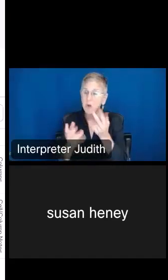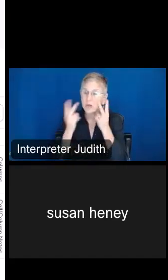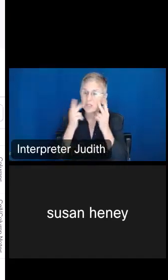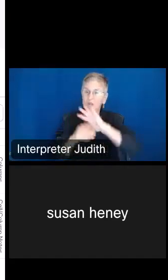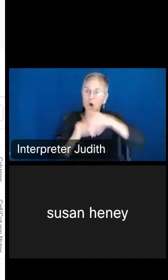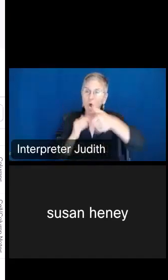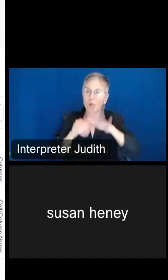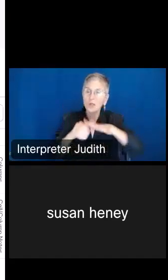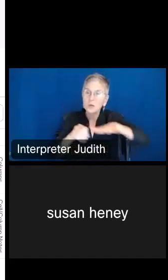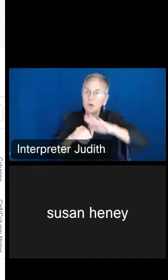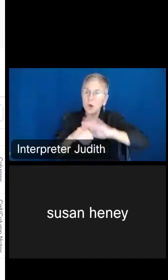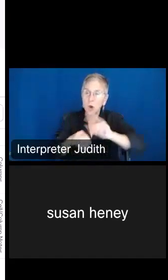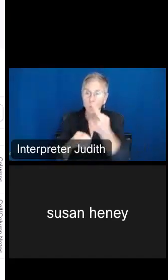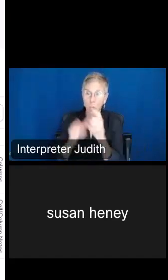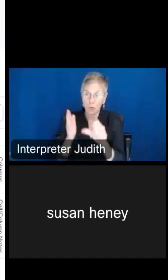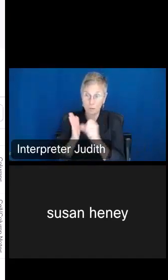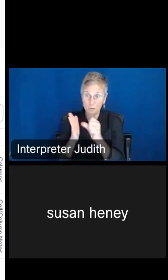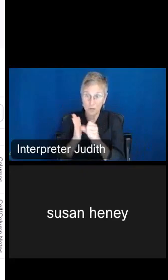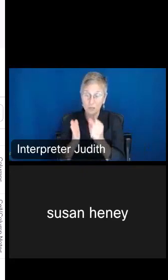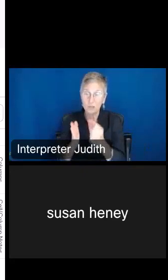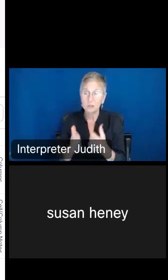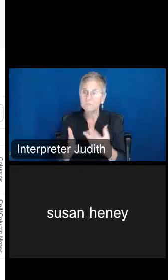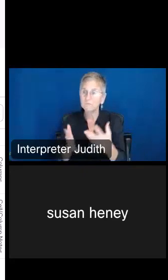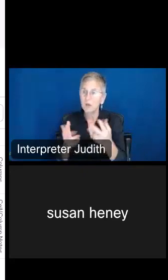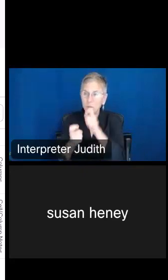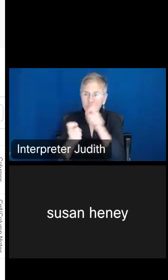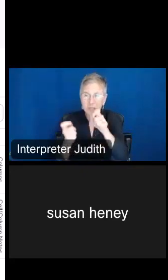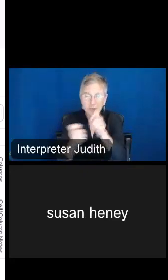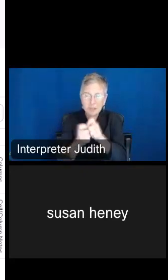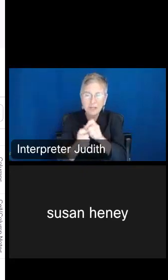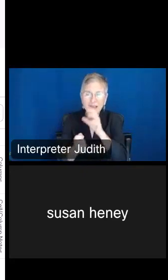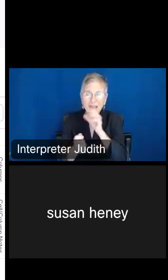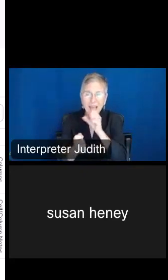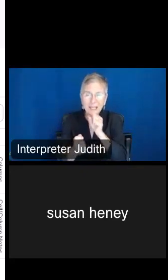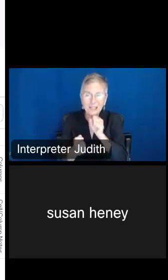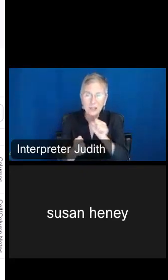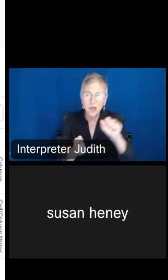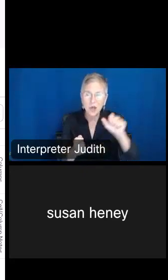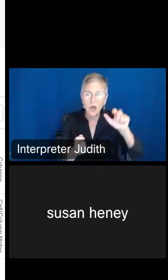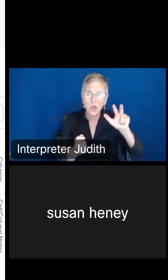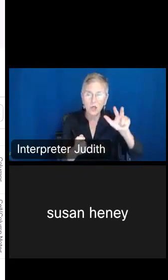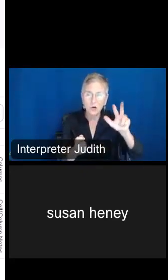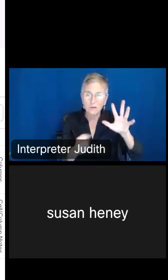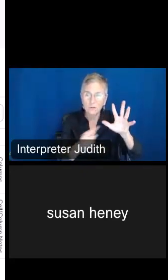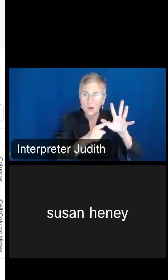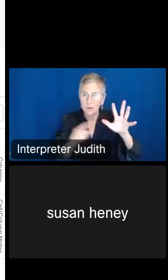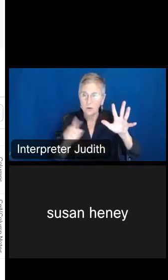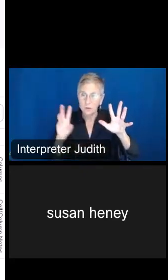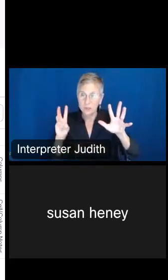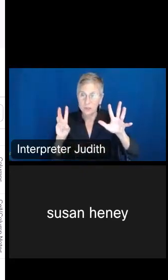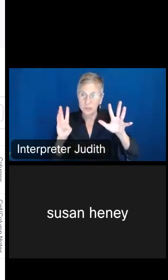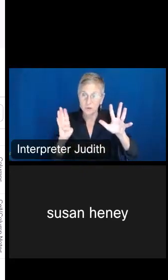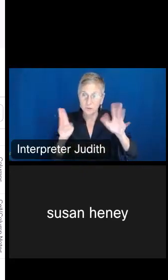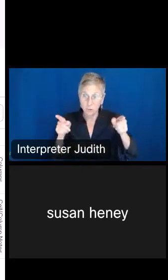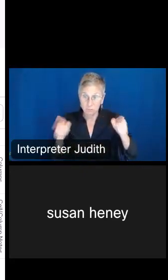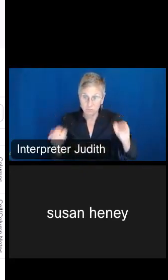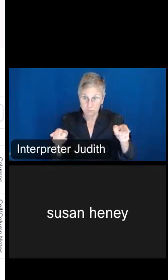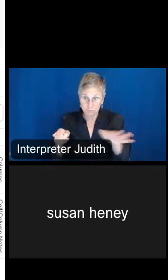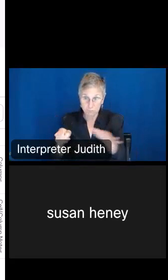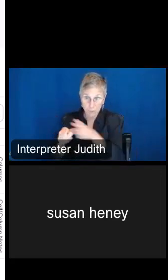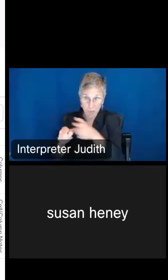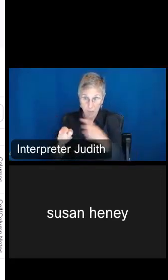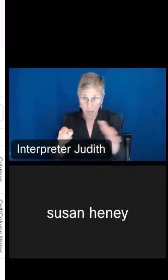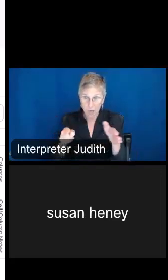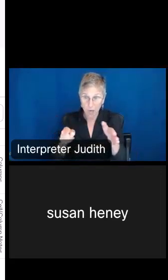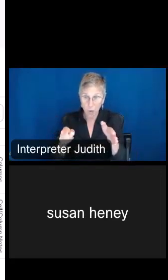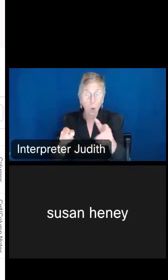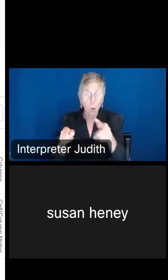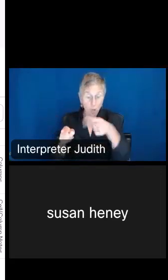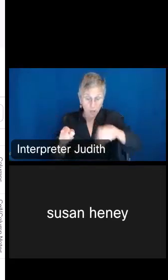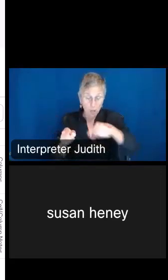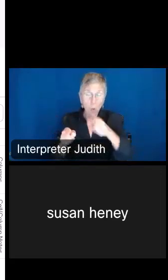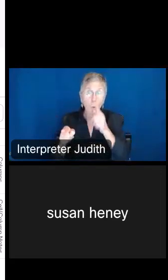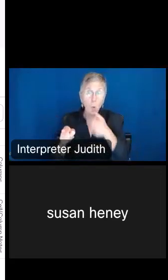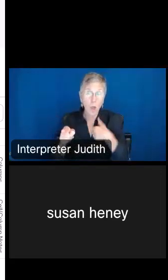looking for a specific age band, 35 to 64 with a disability, and then the income in